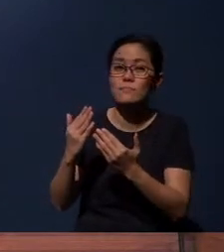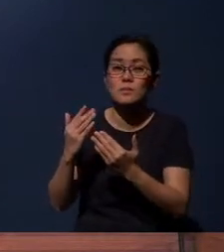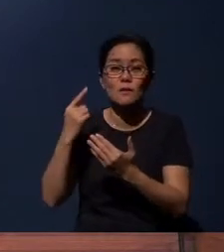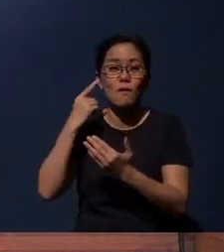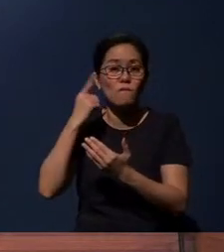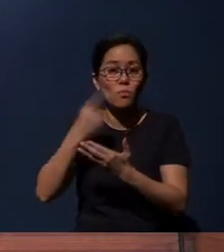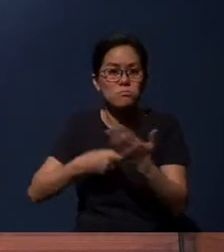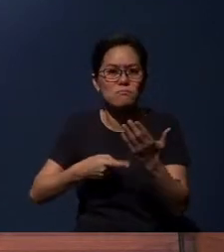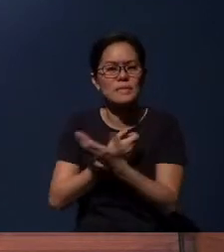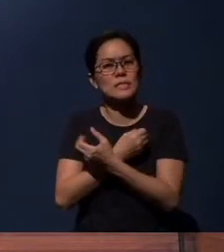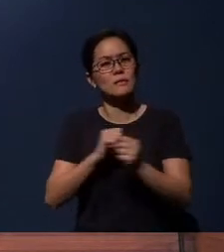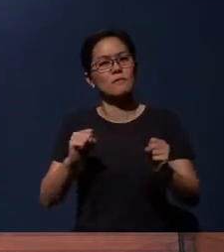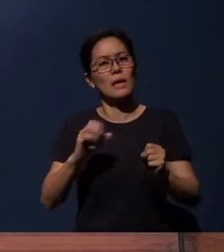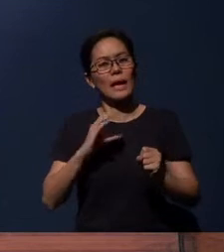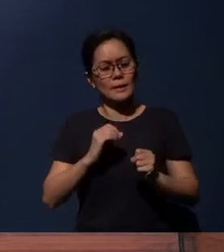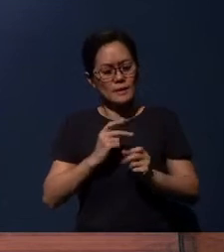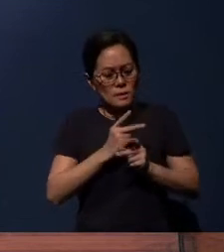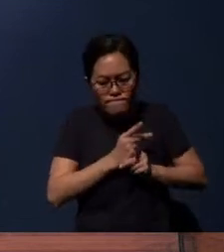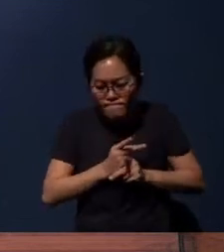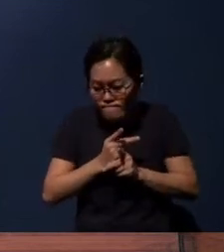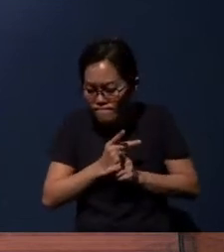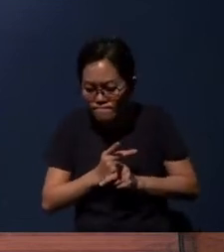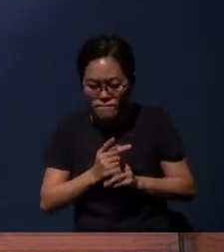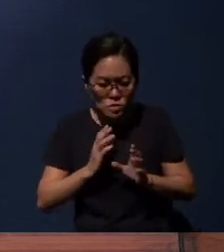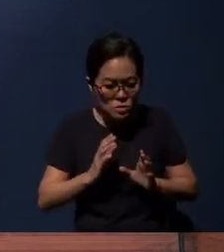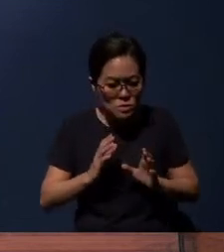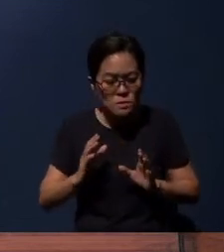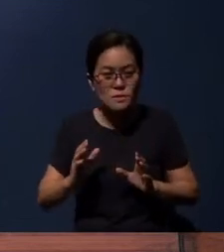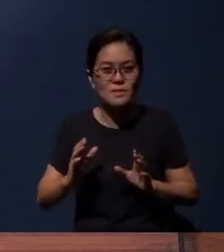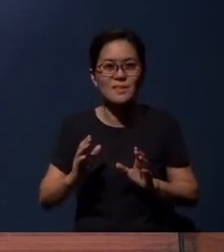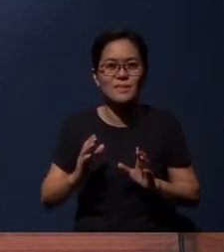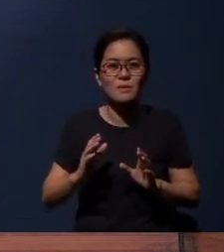and be careful, Lord, to tend to the sanctification of our lives.